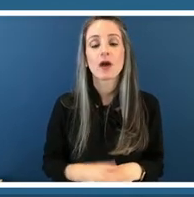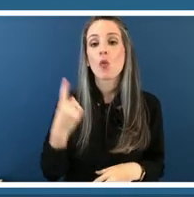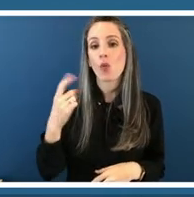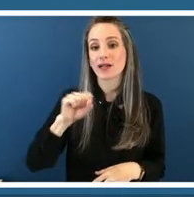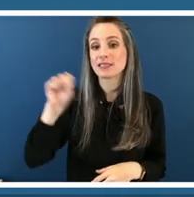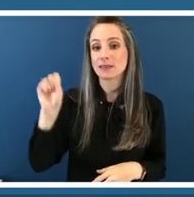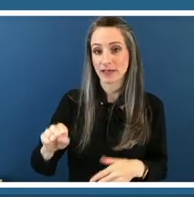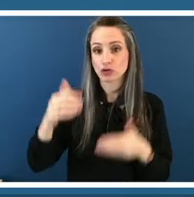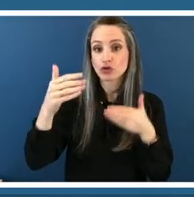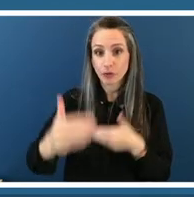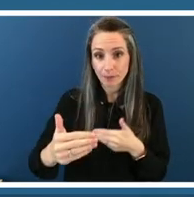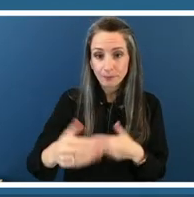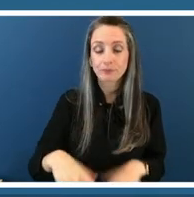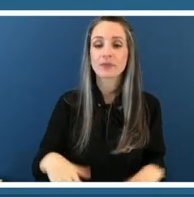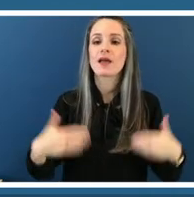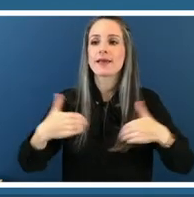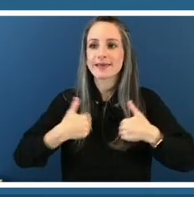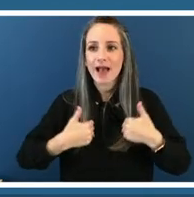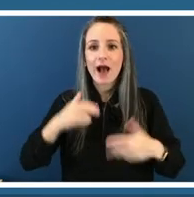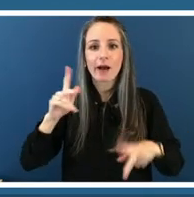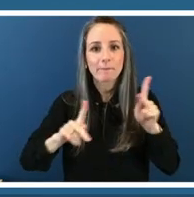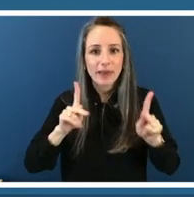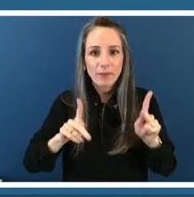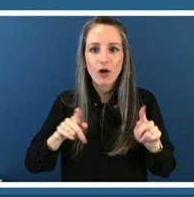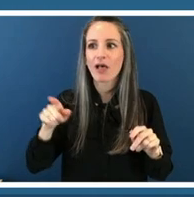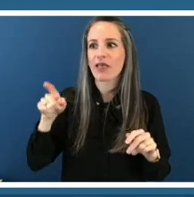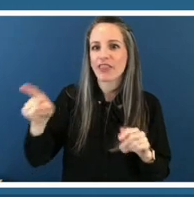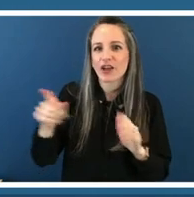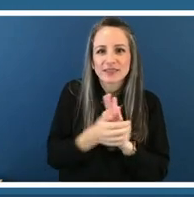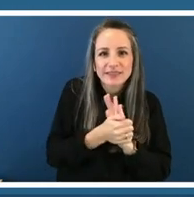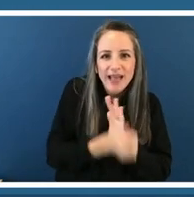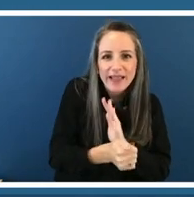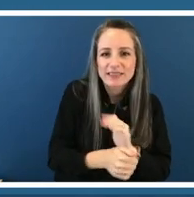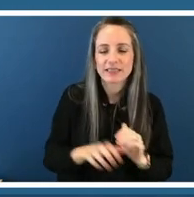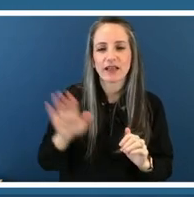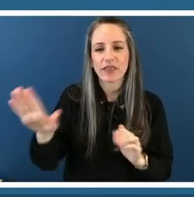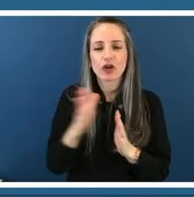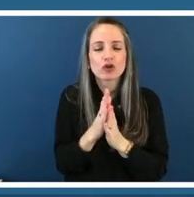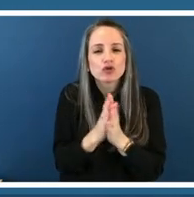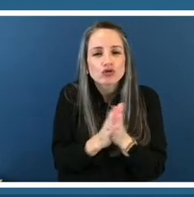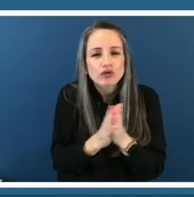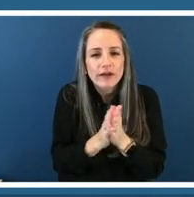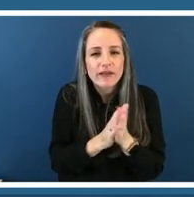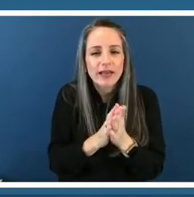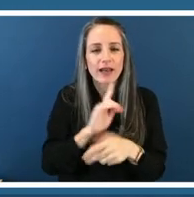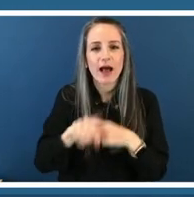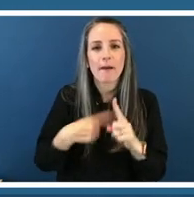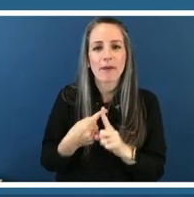um who are talented and what and are driven about their